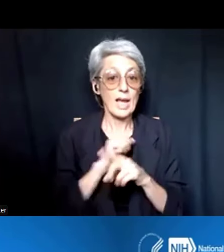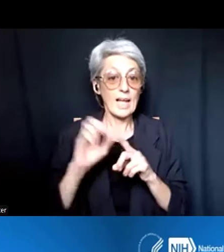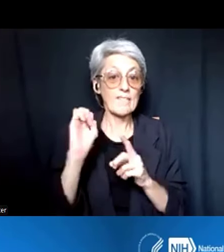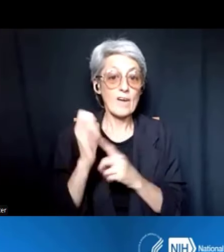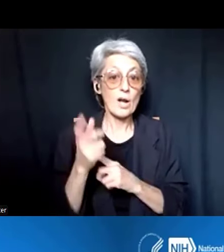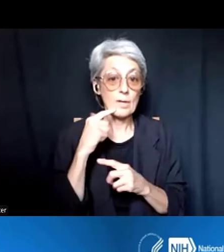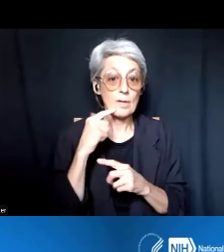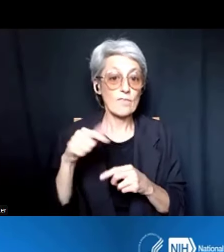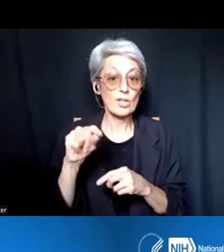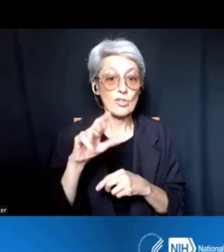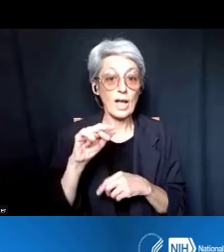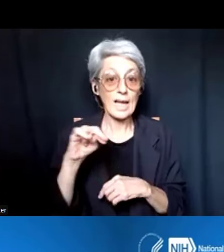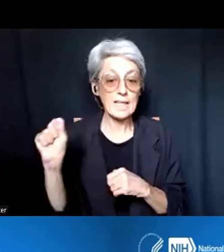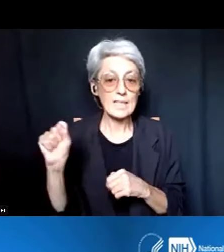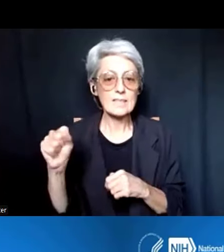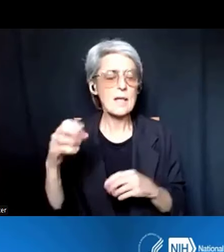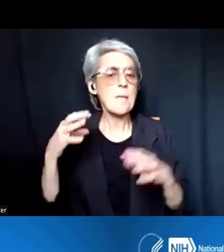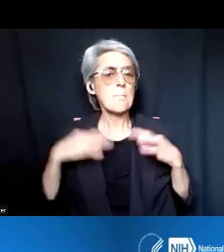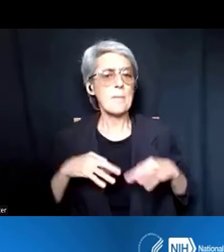so it should probably be thought about in that way.